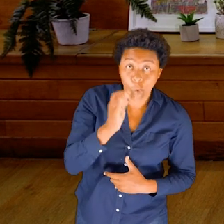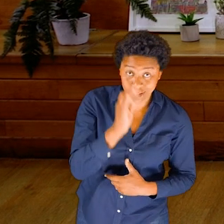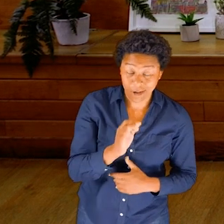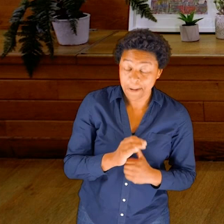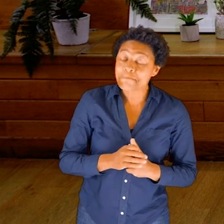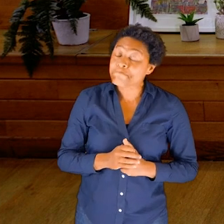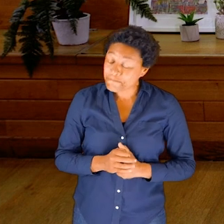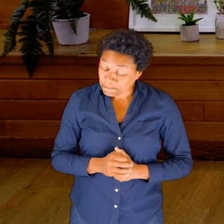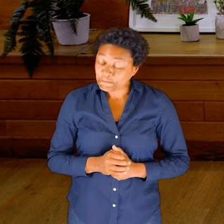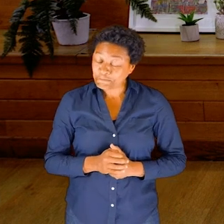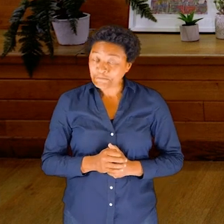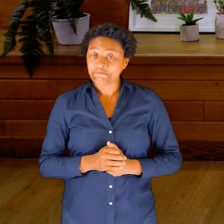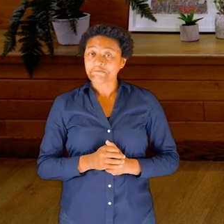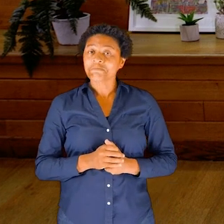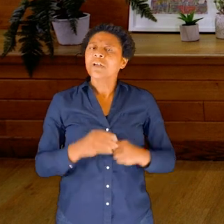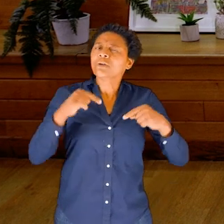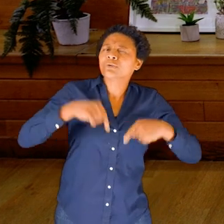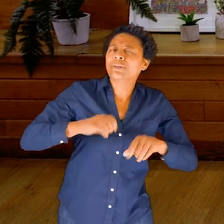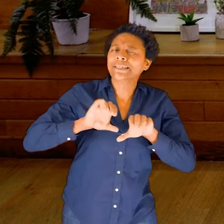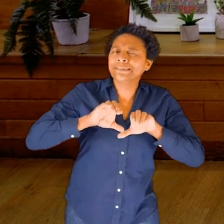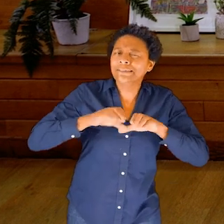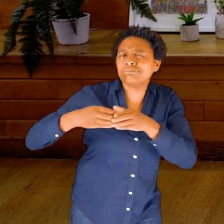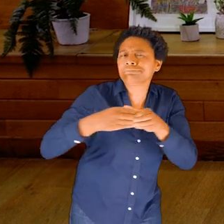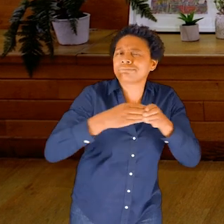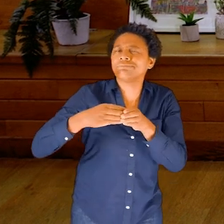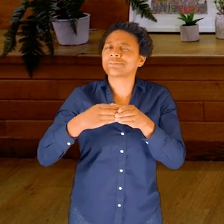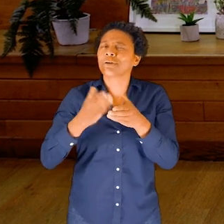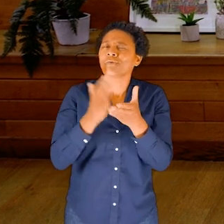and we’re going to take a journey through the body exploring the fluids